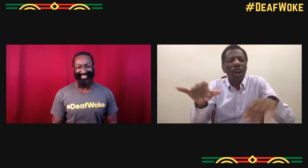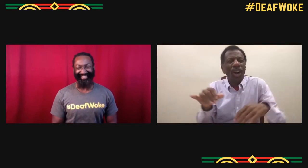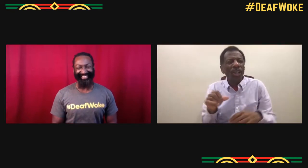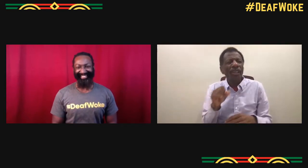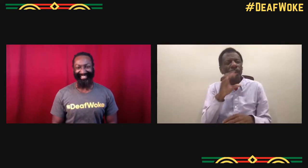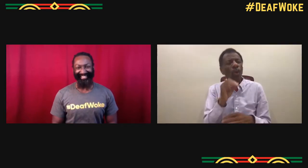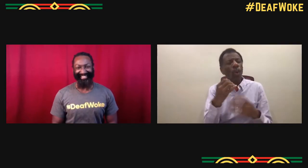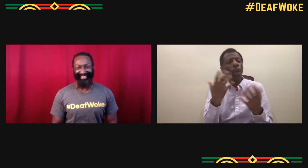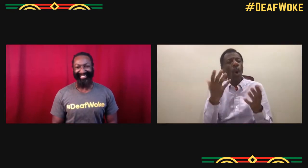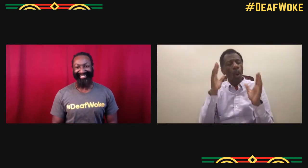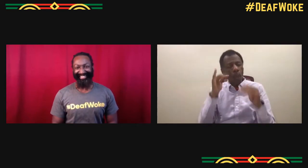We're similar.